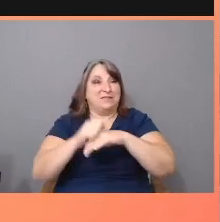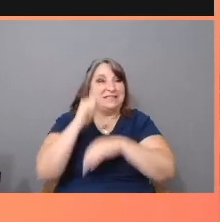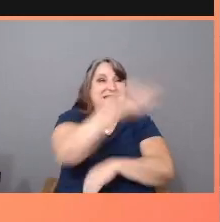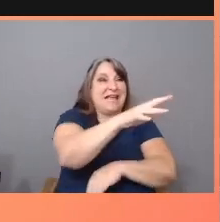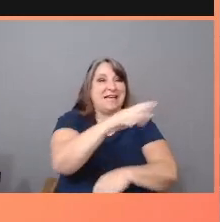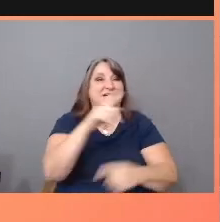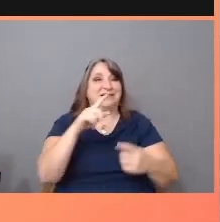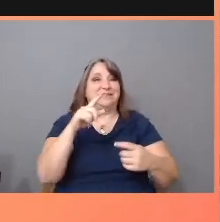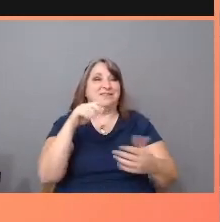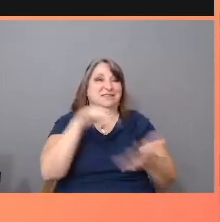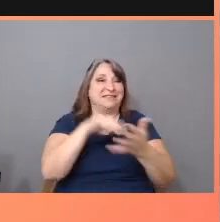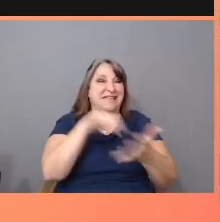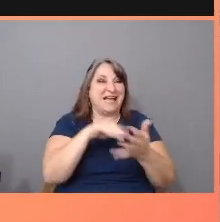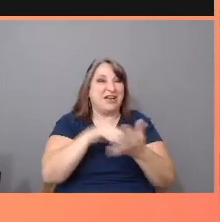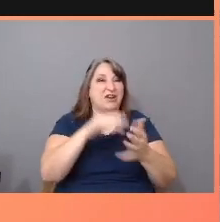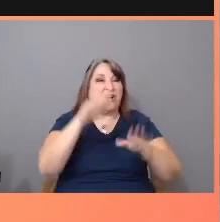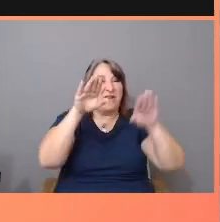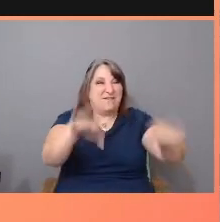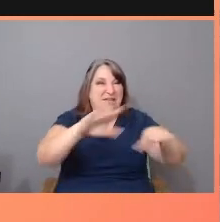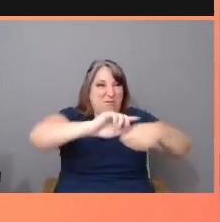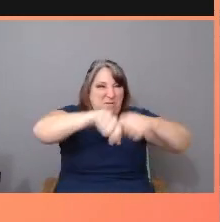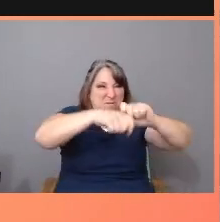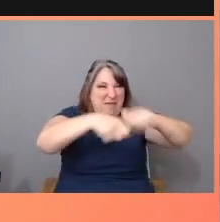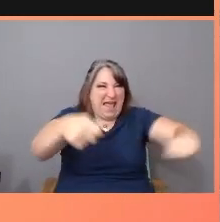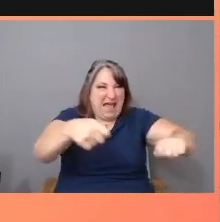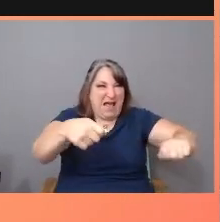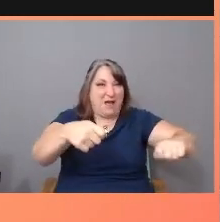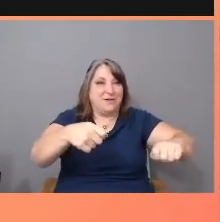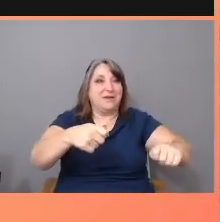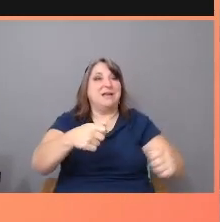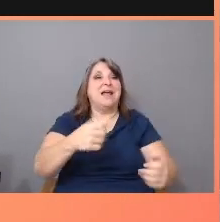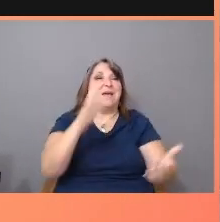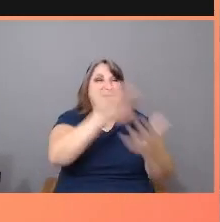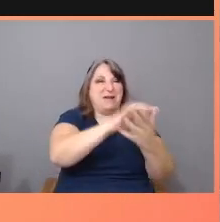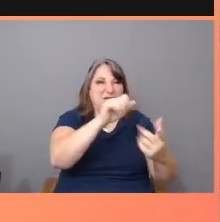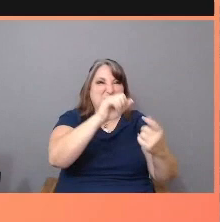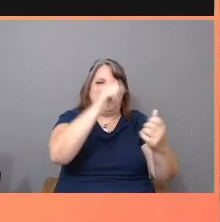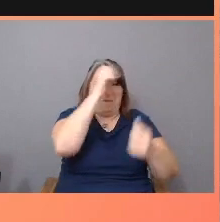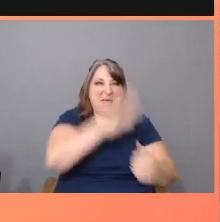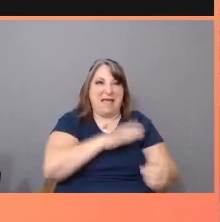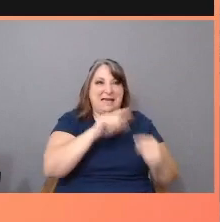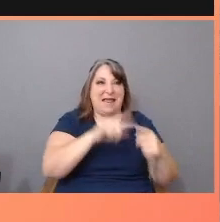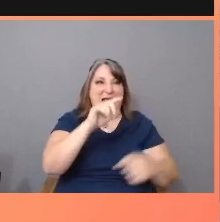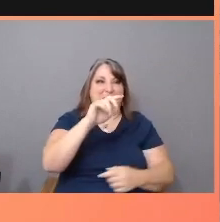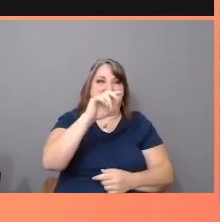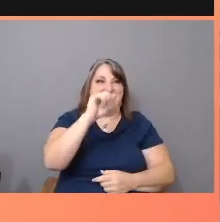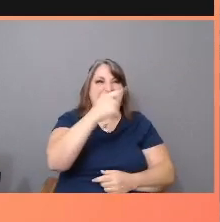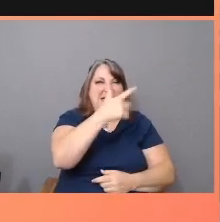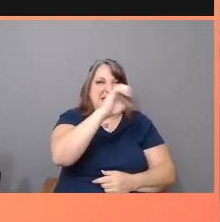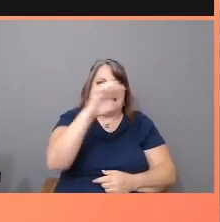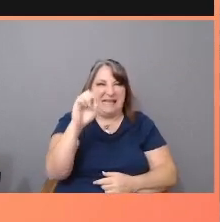off to a man named Agui. They would immigrate to Ecuador, where I would be born generations later.